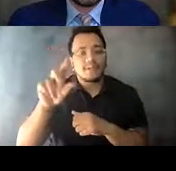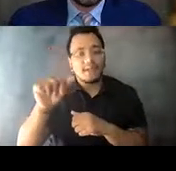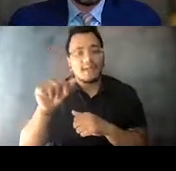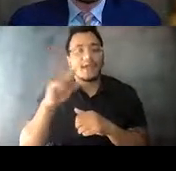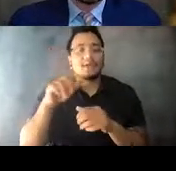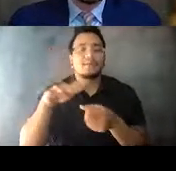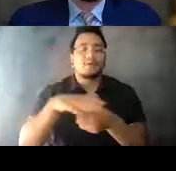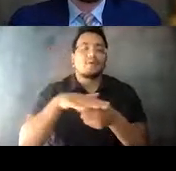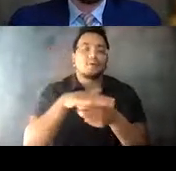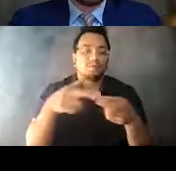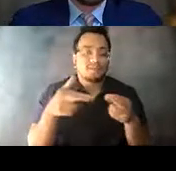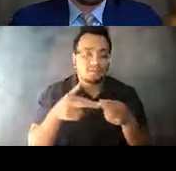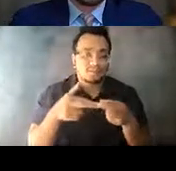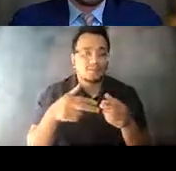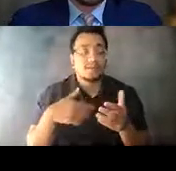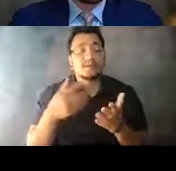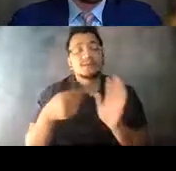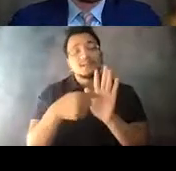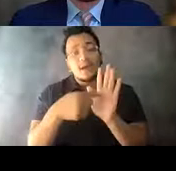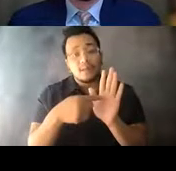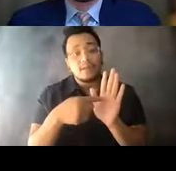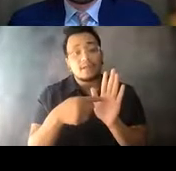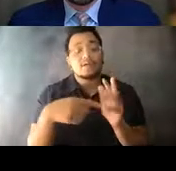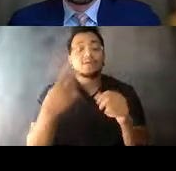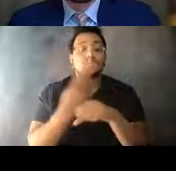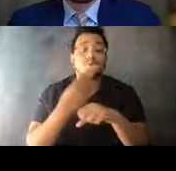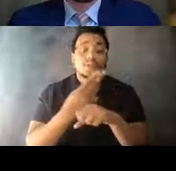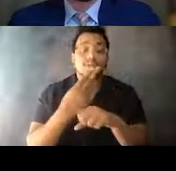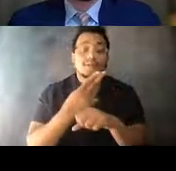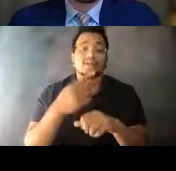14:31:31 Some of the times we see broadly are the utilization of dedicated grant funding,